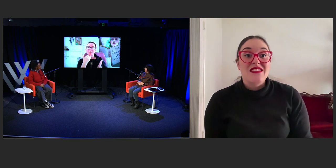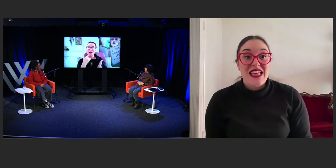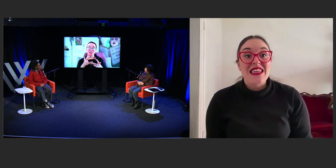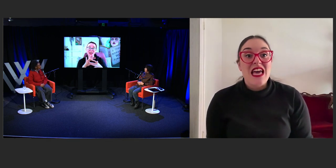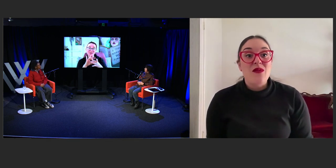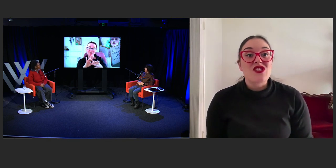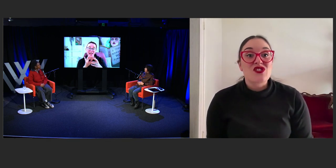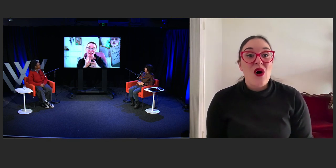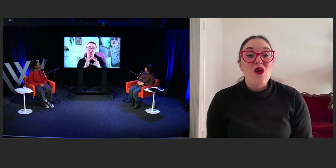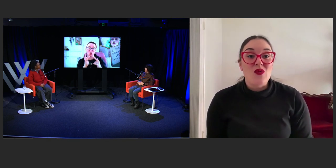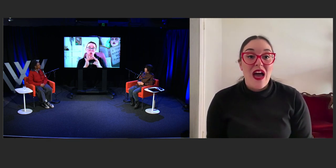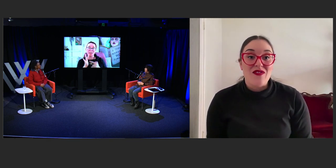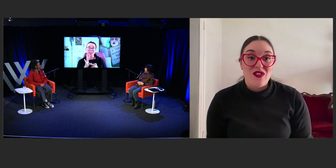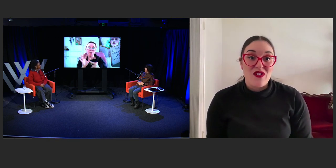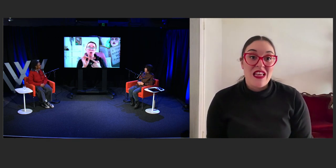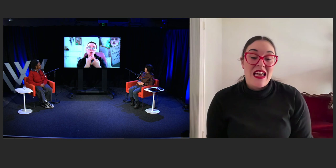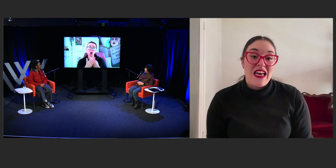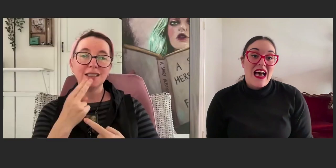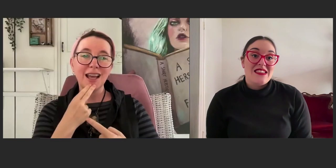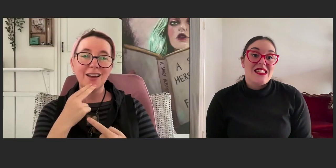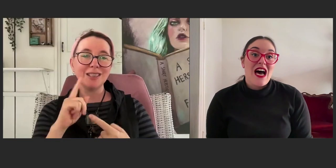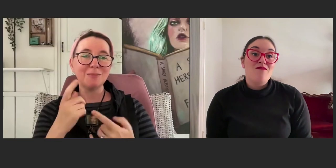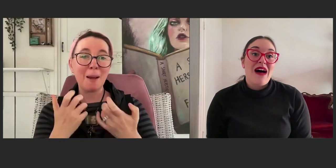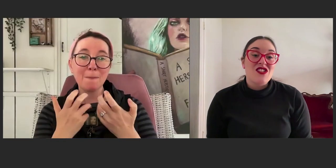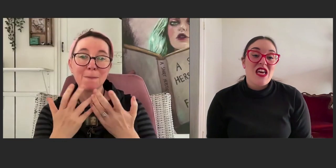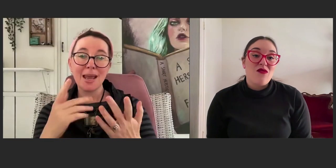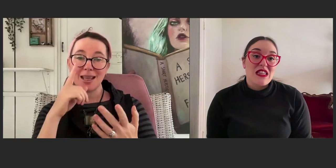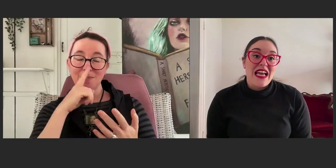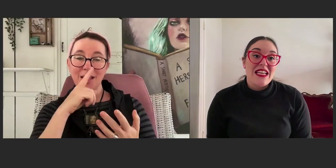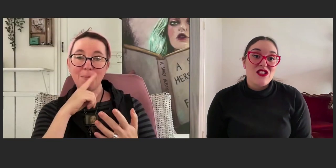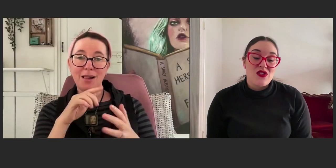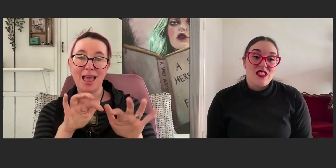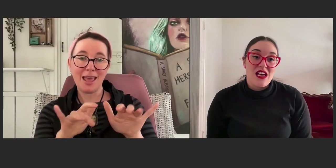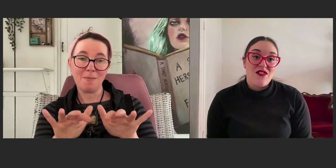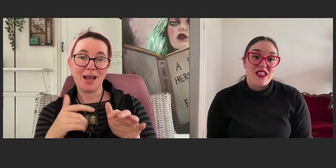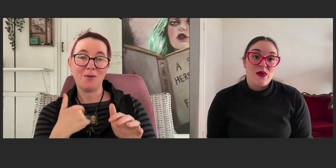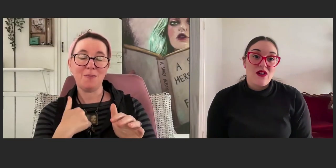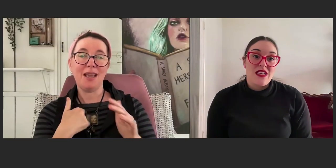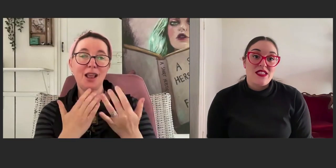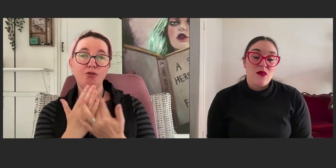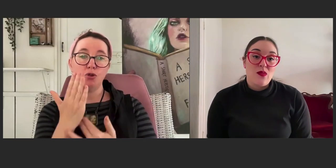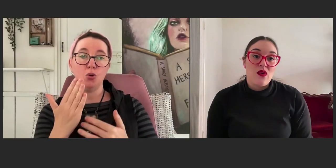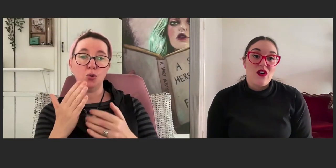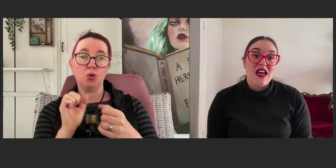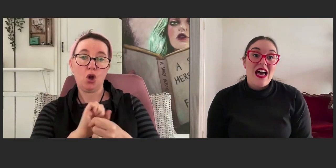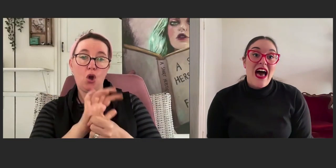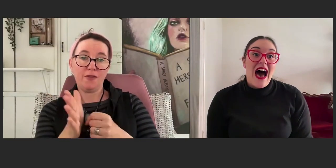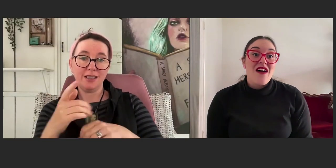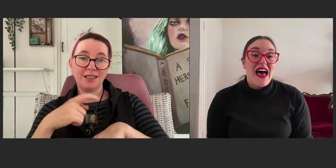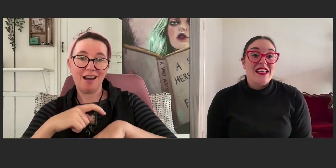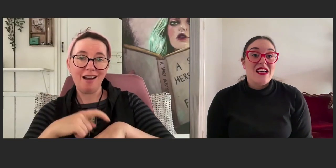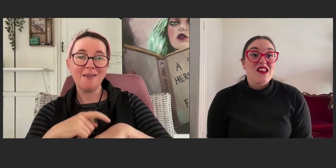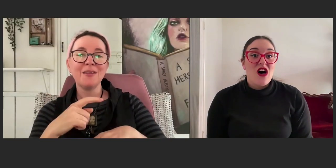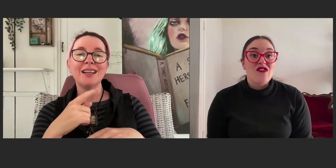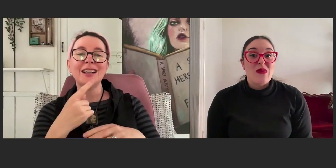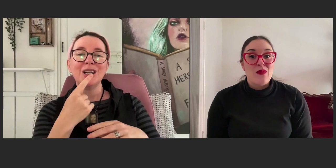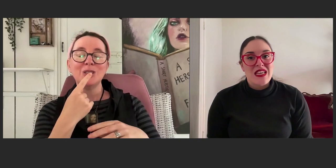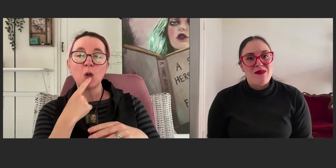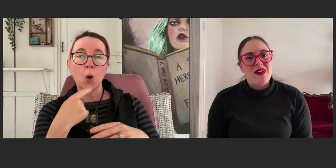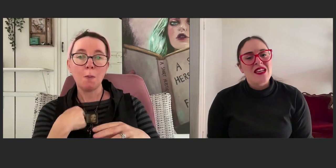saying that they were so grateful as to how much they related to the deaf experience in the book. I've had a lot of people email me,